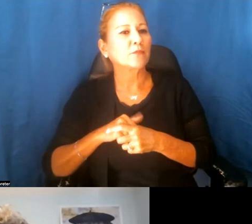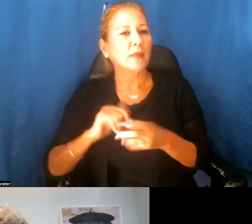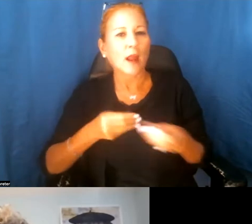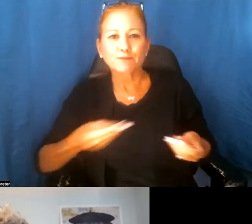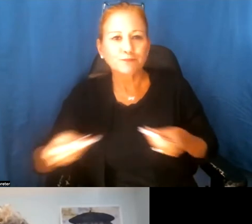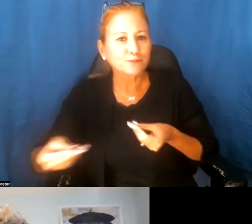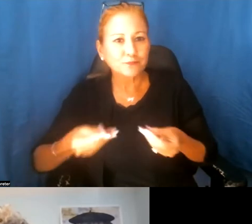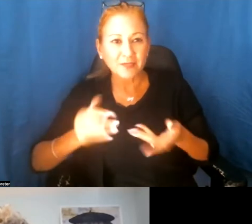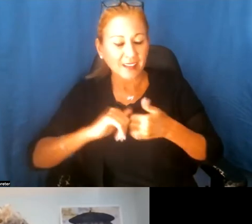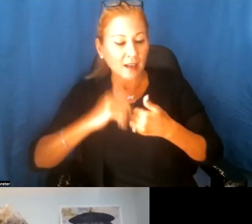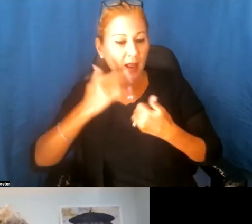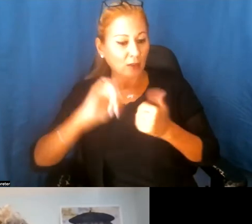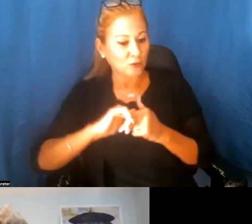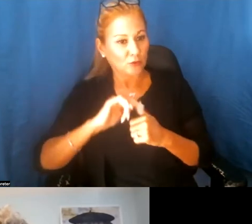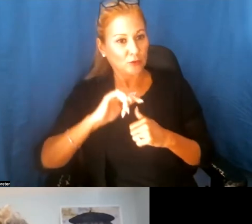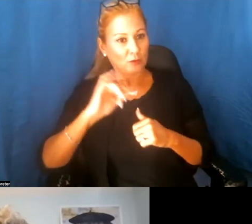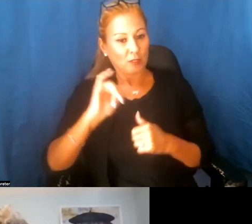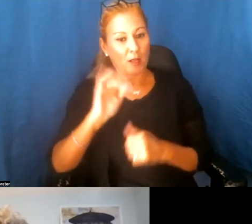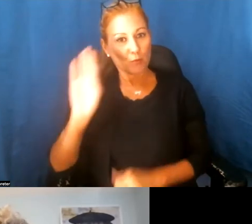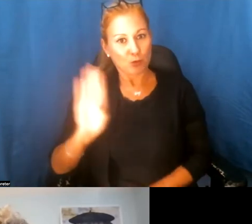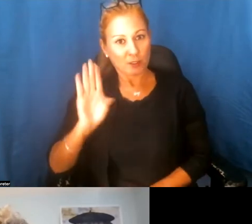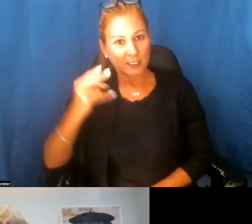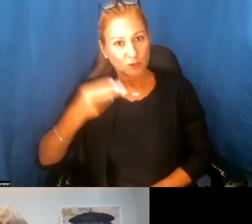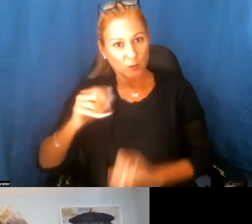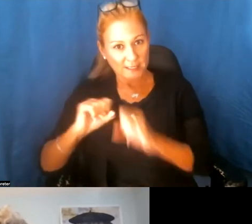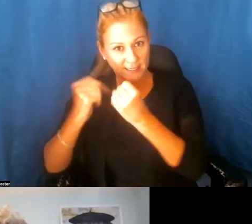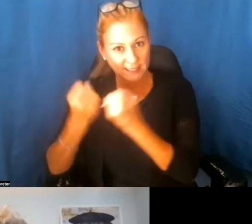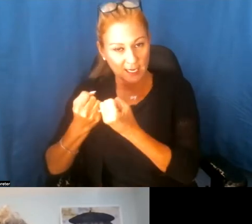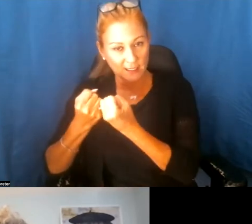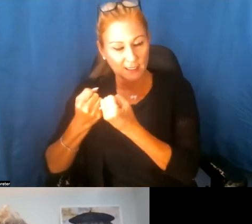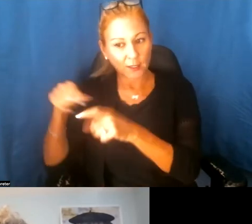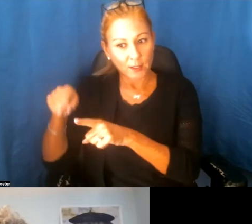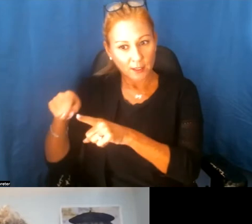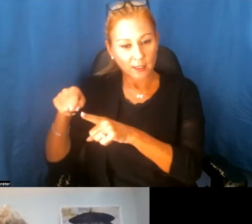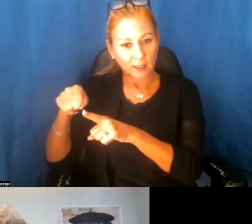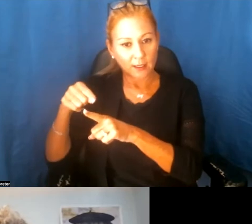to the credit of an institution like Brooklyn Historical Society the- both the oral history